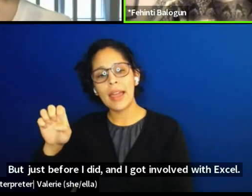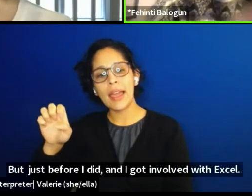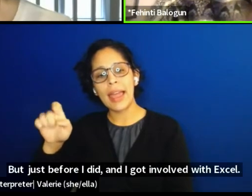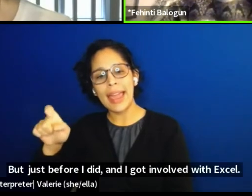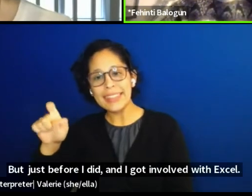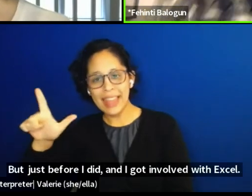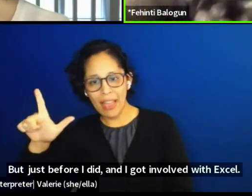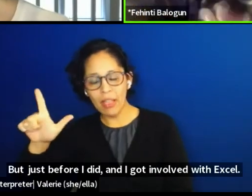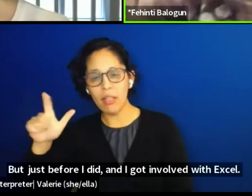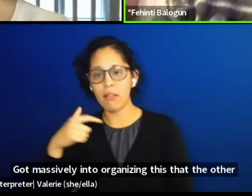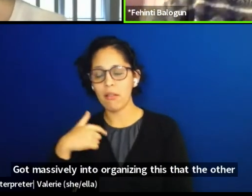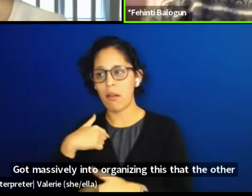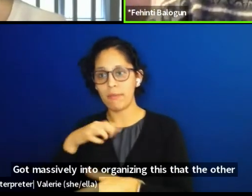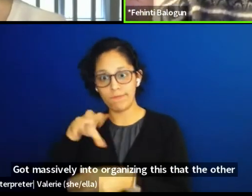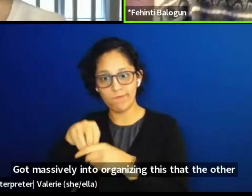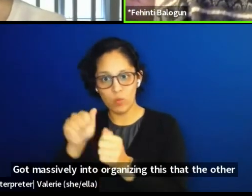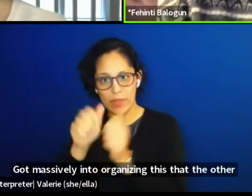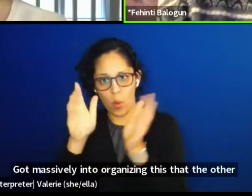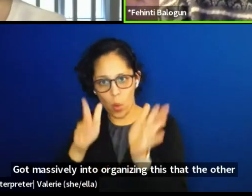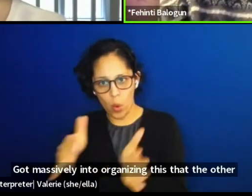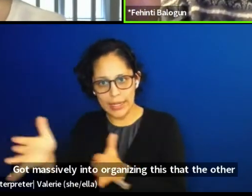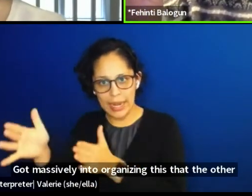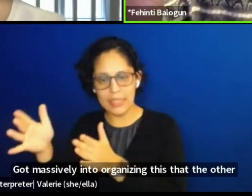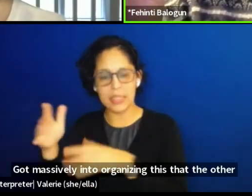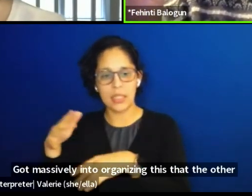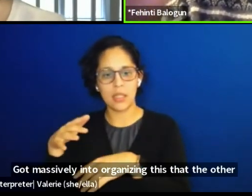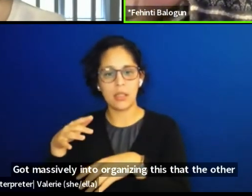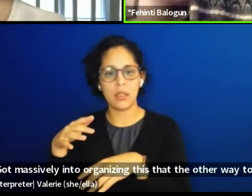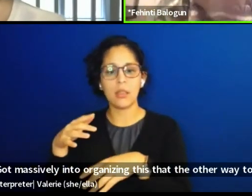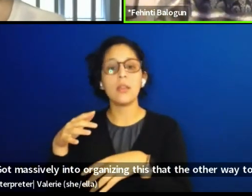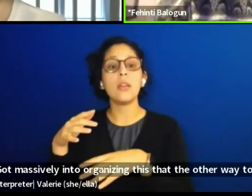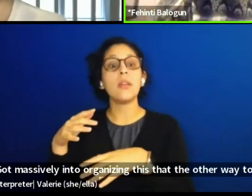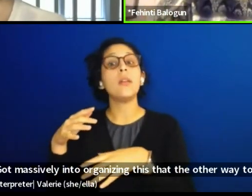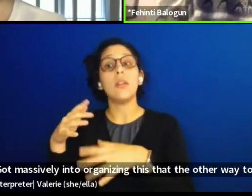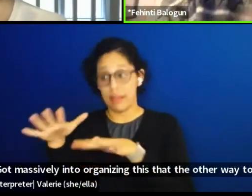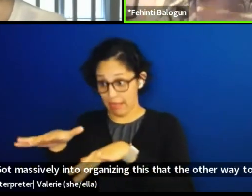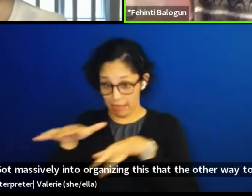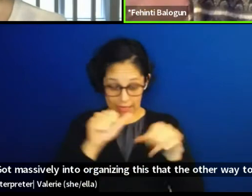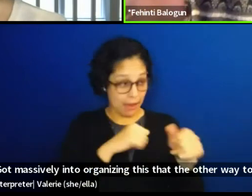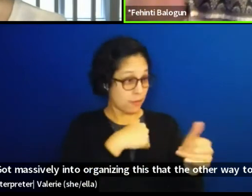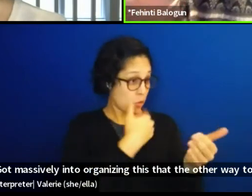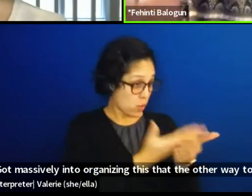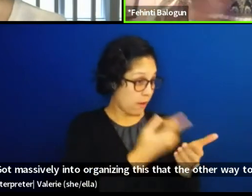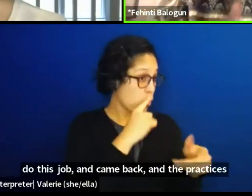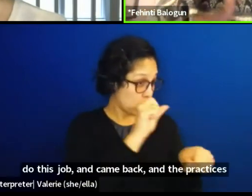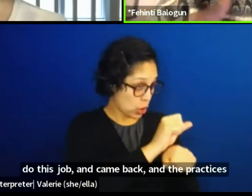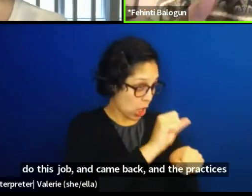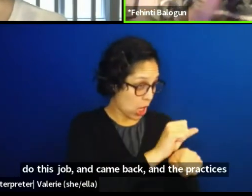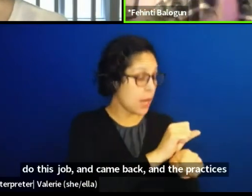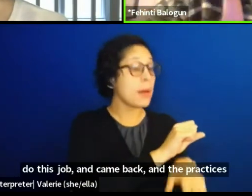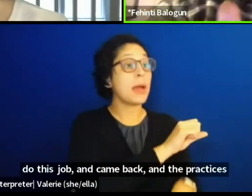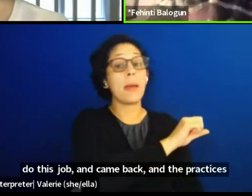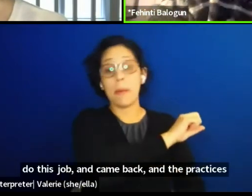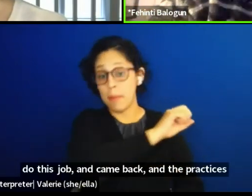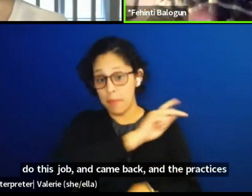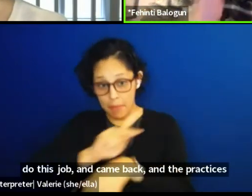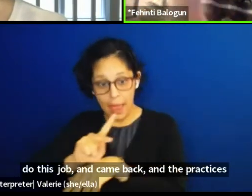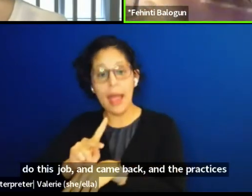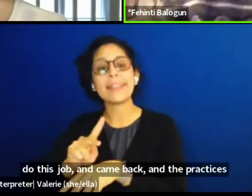They sent me out there, went away to do this job, came back and the practice has happened. So I'd spent a lot of time organizing,